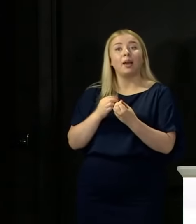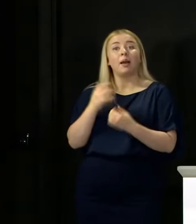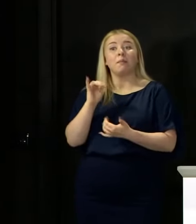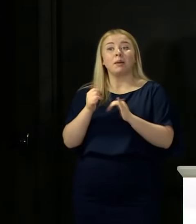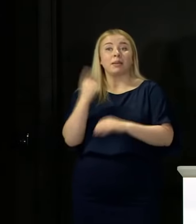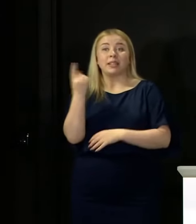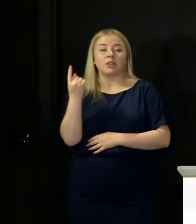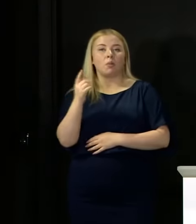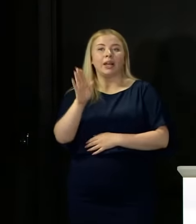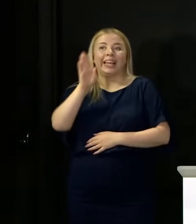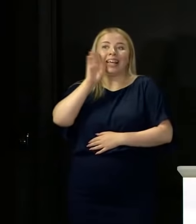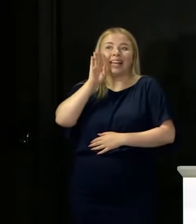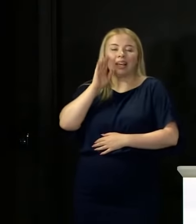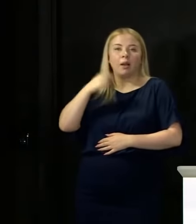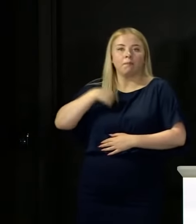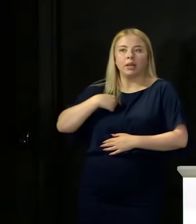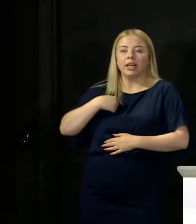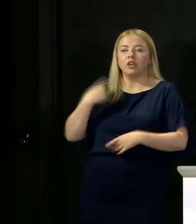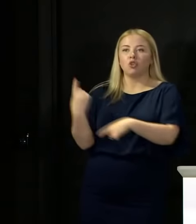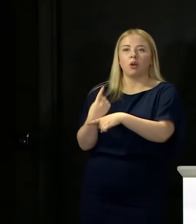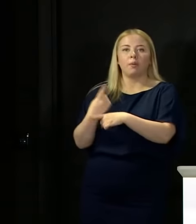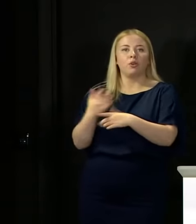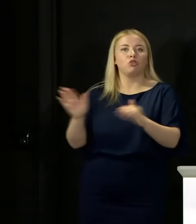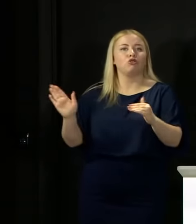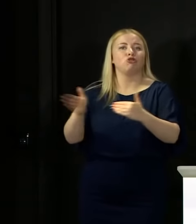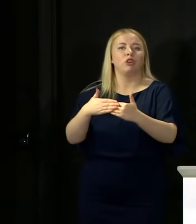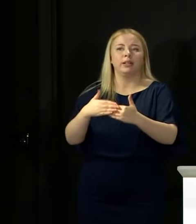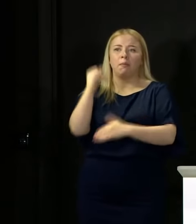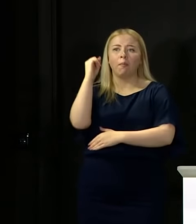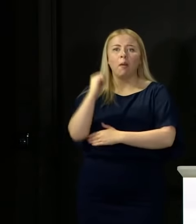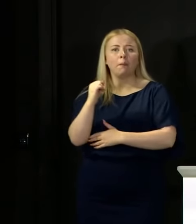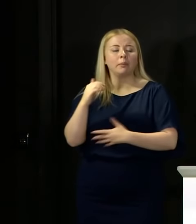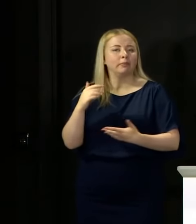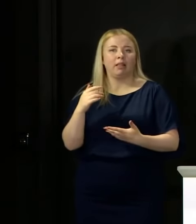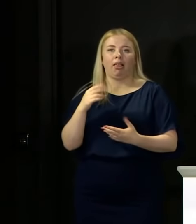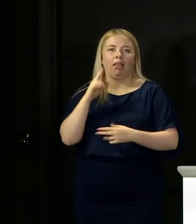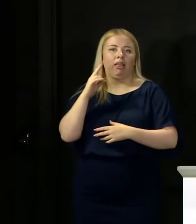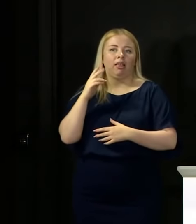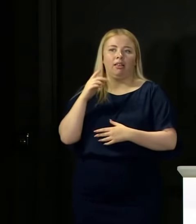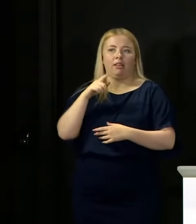that I've said something about shutting pubs in a couple of days, that they get the wrong of the stick that that's a decision.